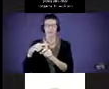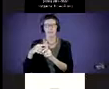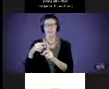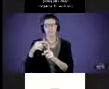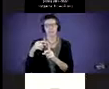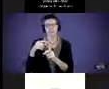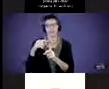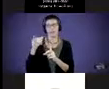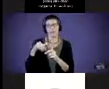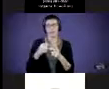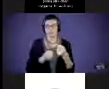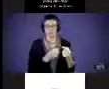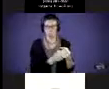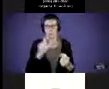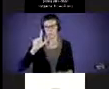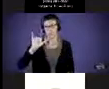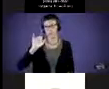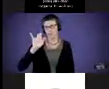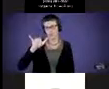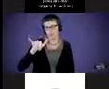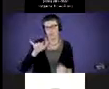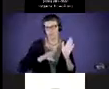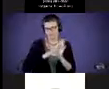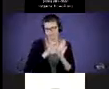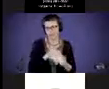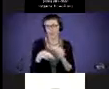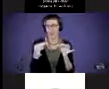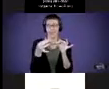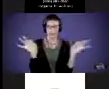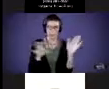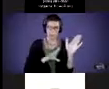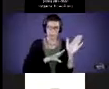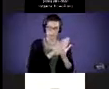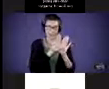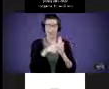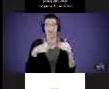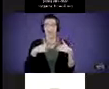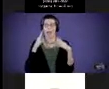literacy development, language development. So, I'm going to focus on just some ones that